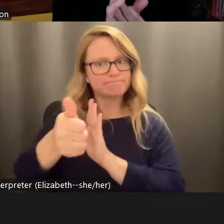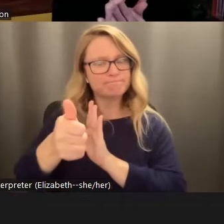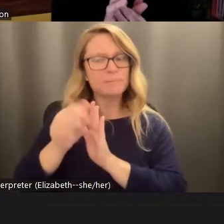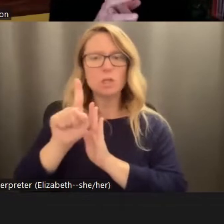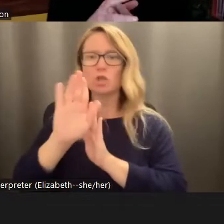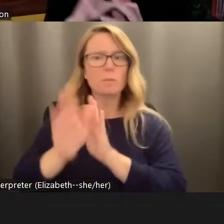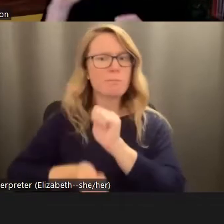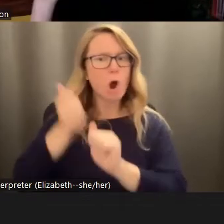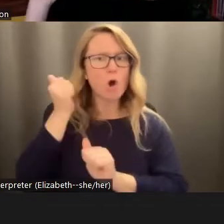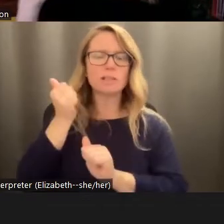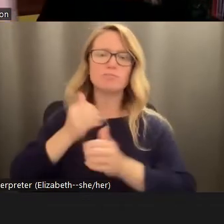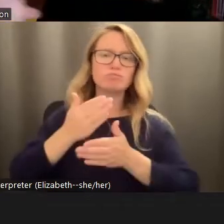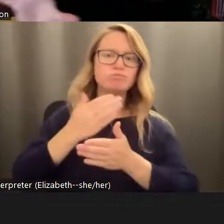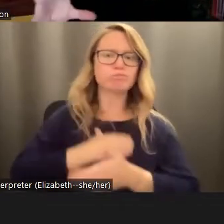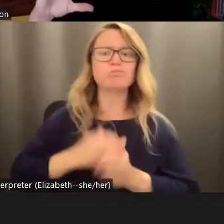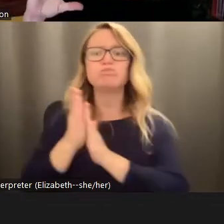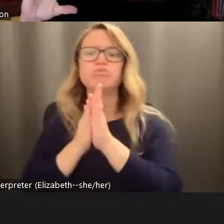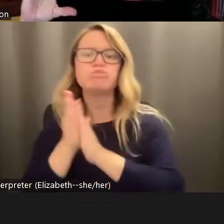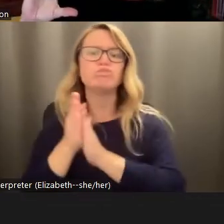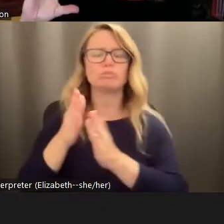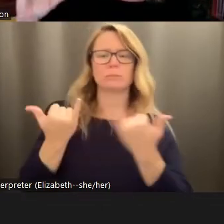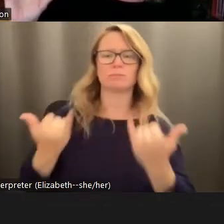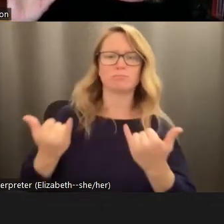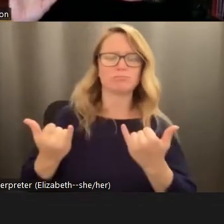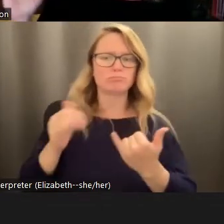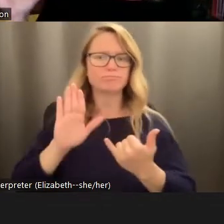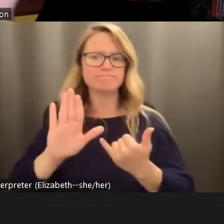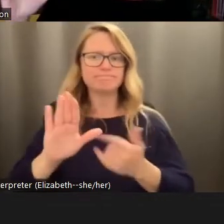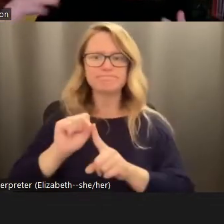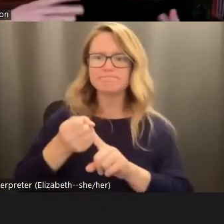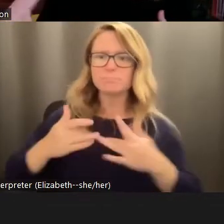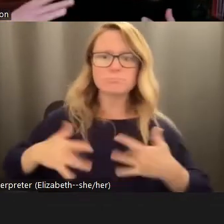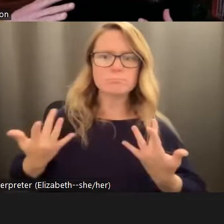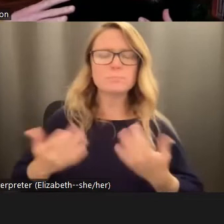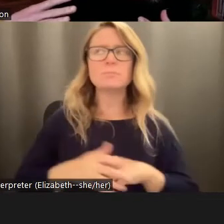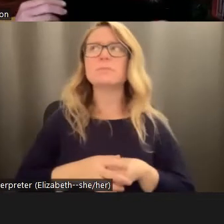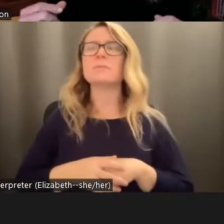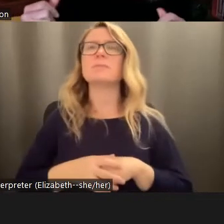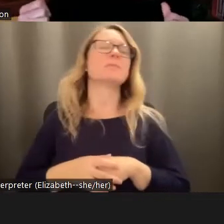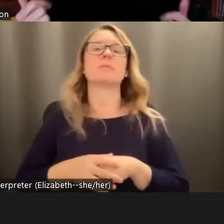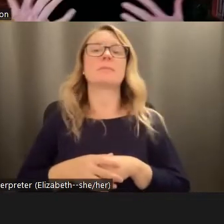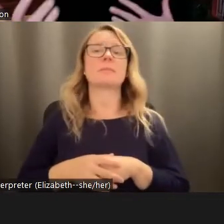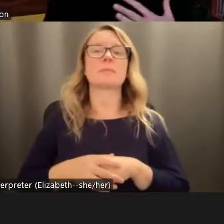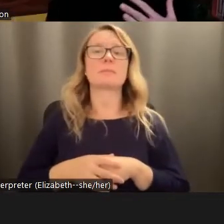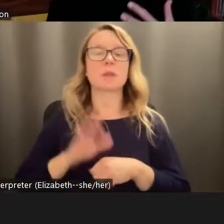about? Where are you? What what like, area of concern kind of